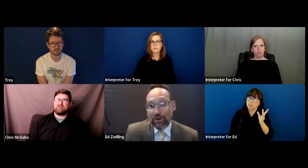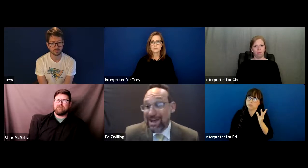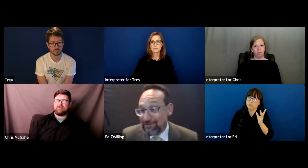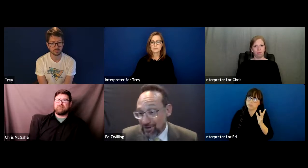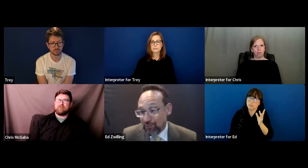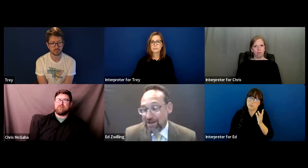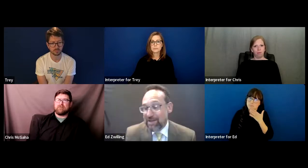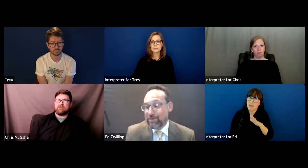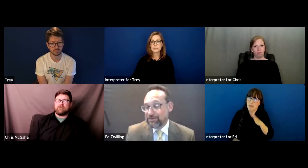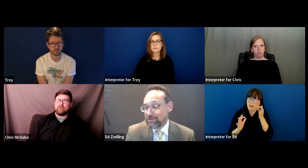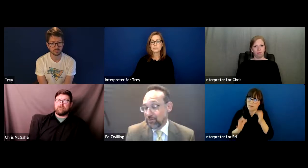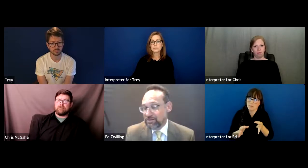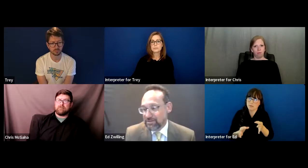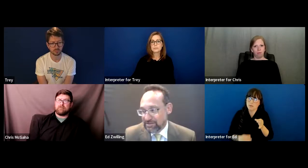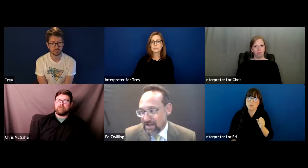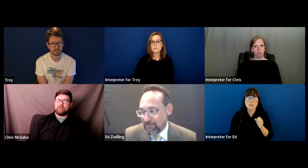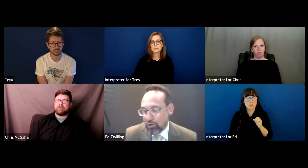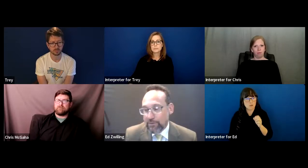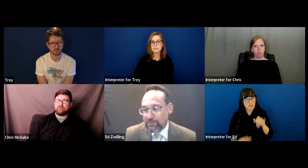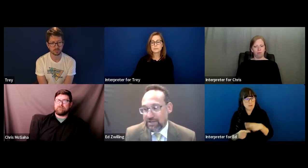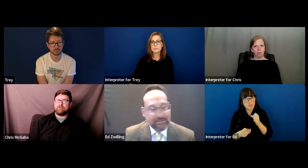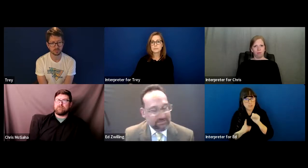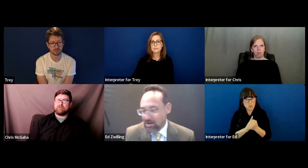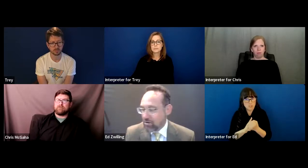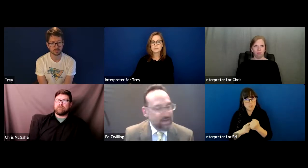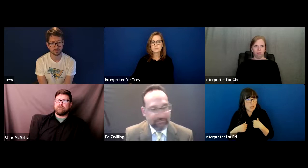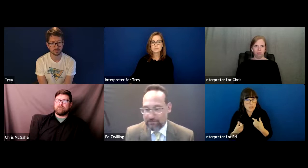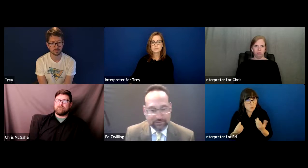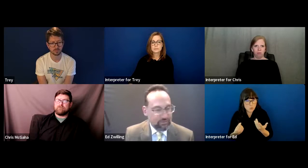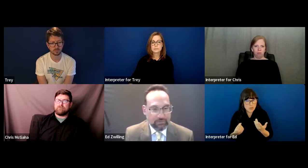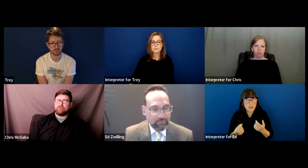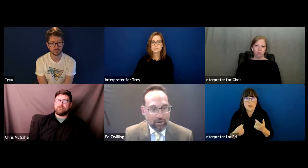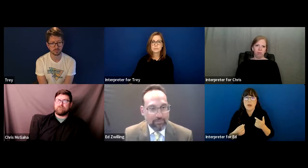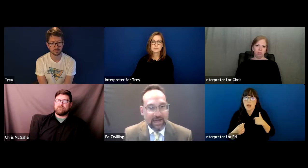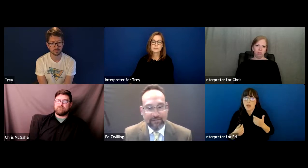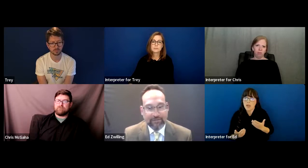What I have done is I have brought those cases not on behalf of the student but on behalf